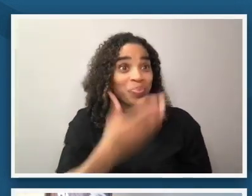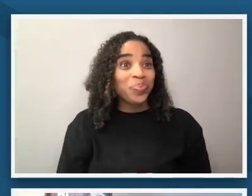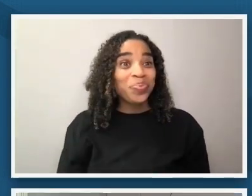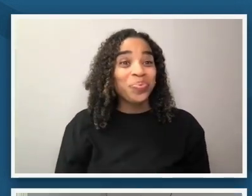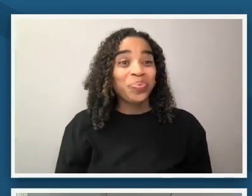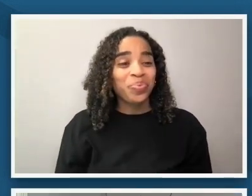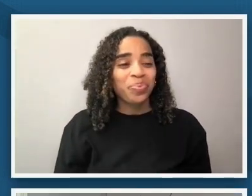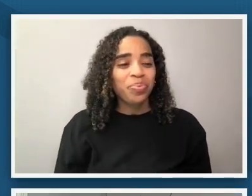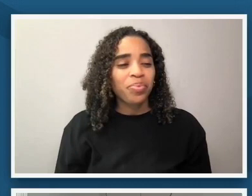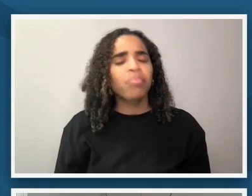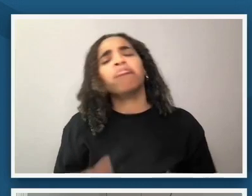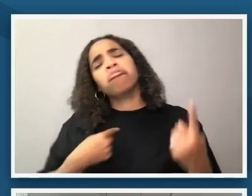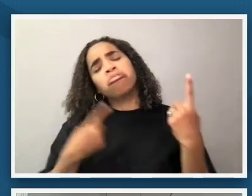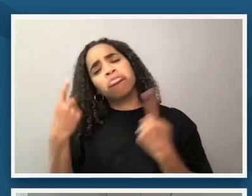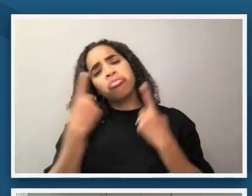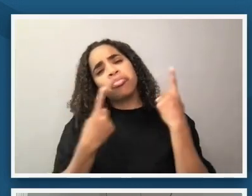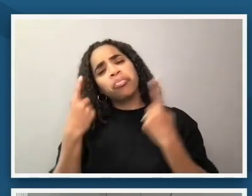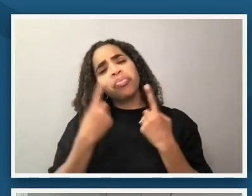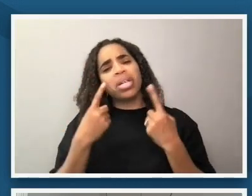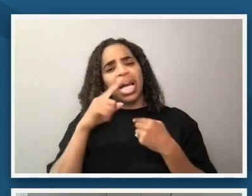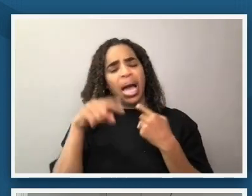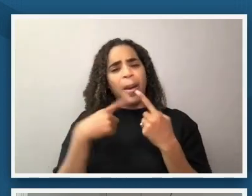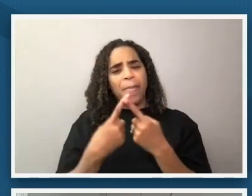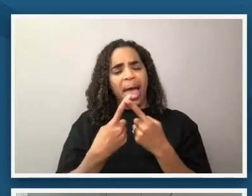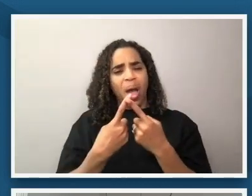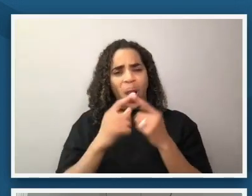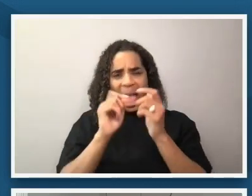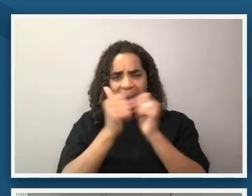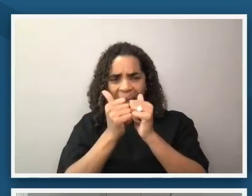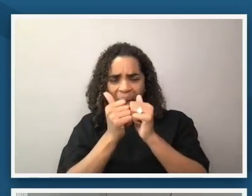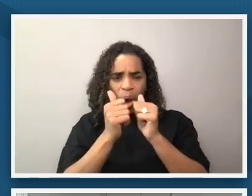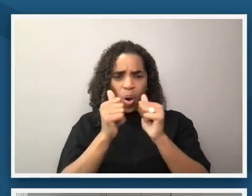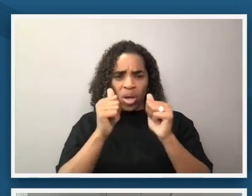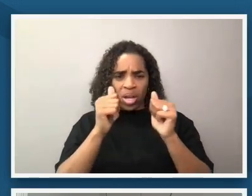i'm just thinking about composition now